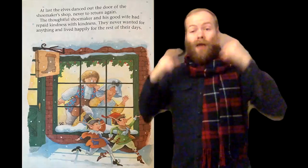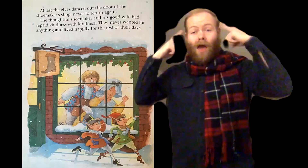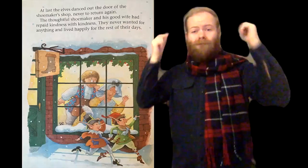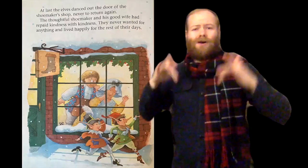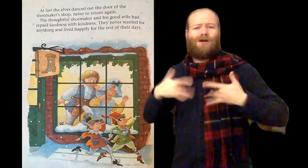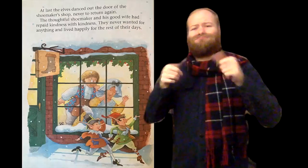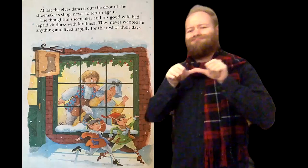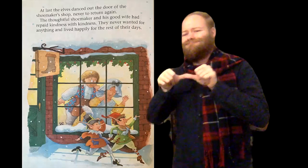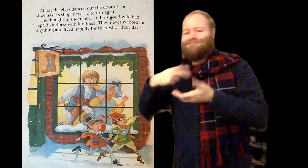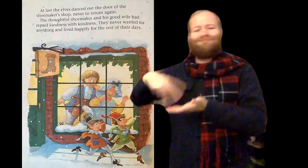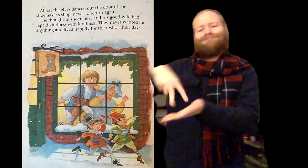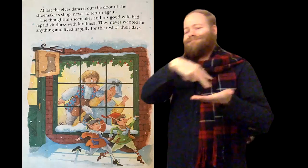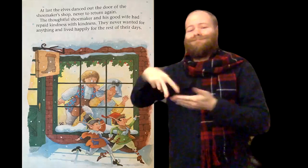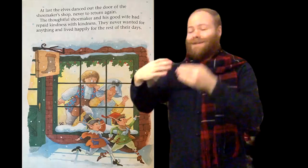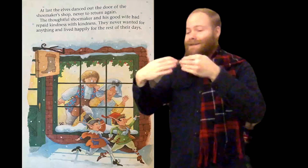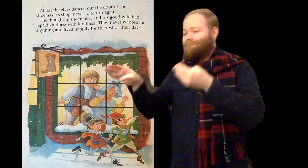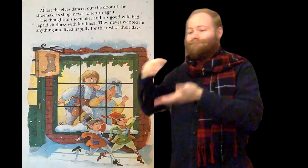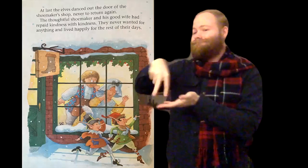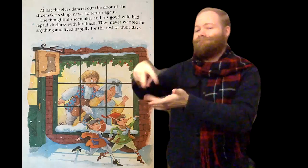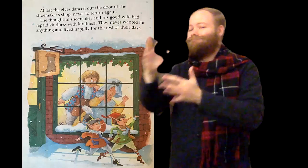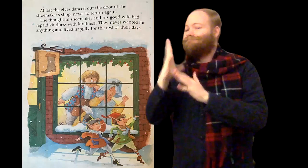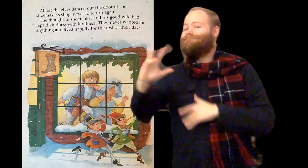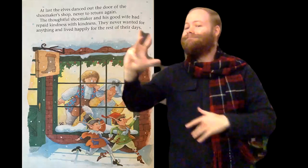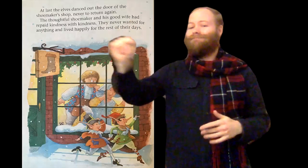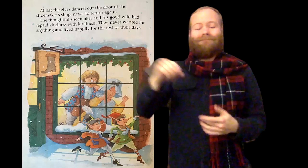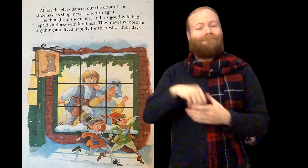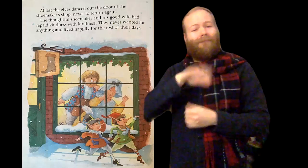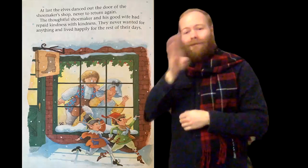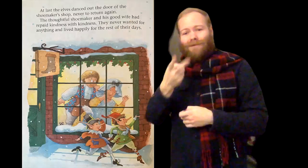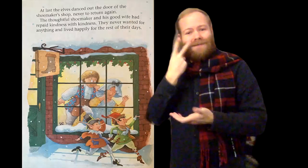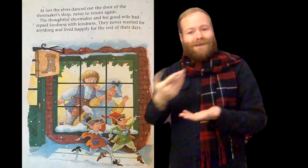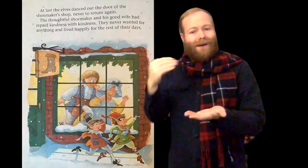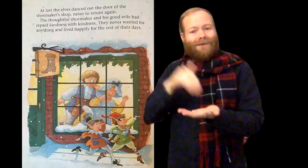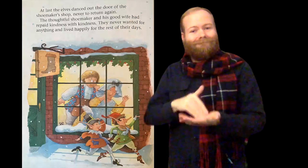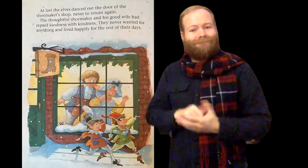At last the elves danced out the door of the shoemaker’s shop, never to return again.